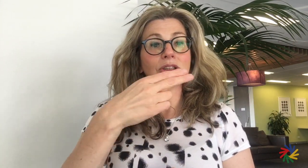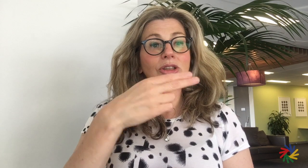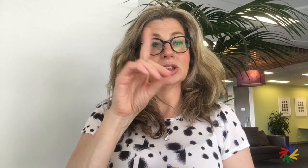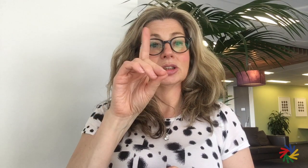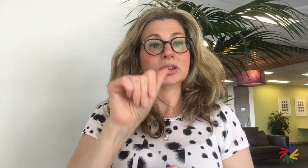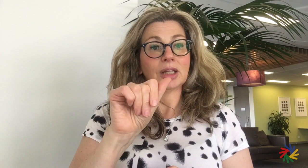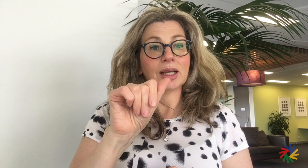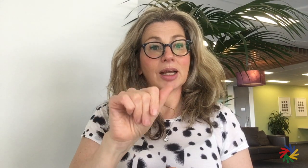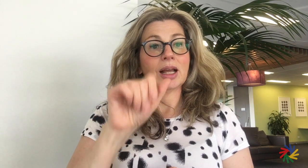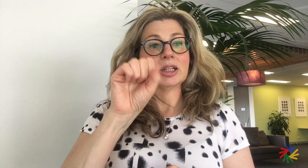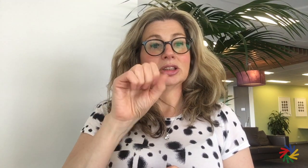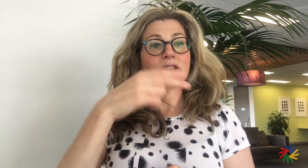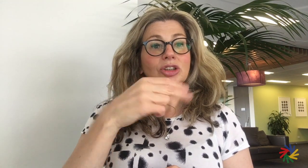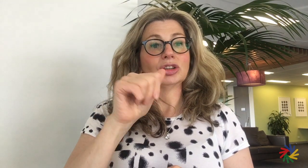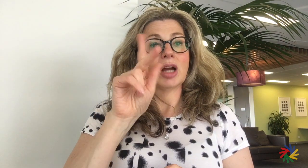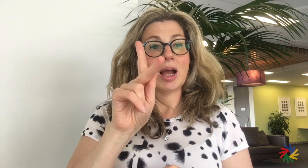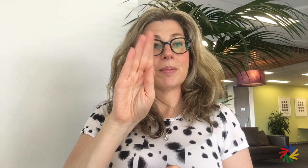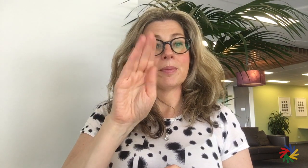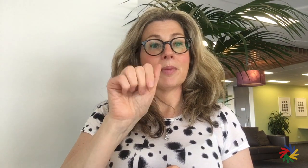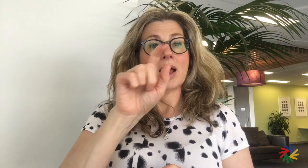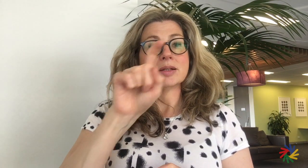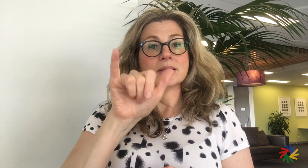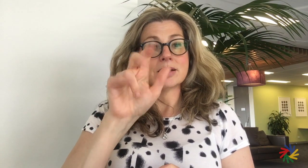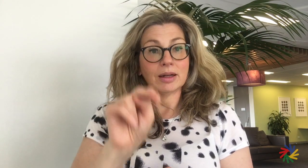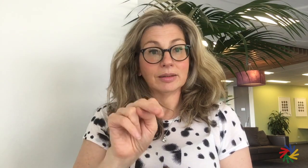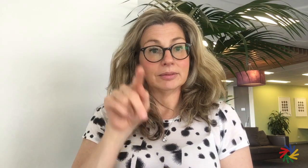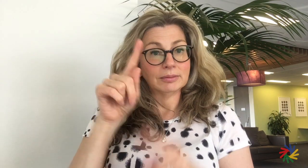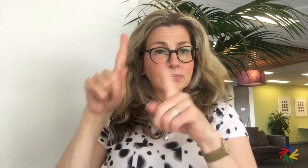to the Chair of the ICSD Women in Sports Commission.